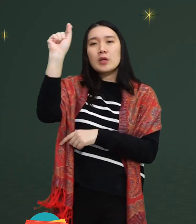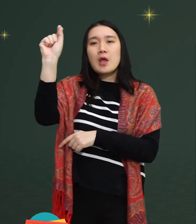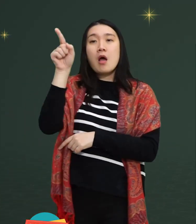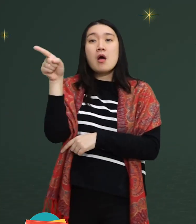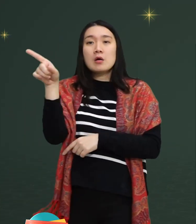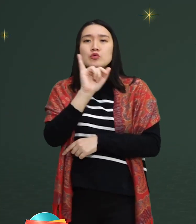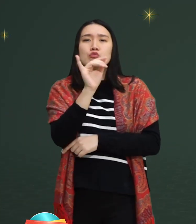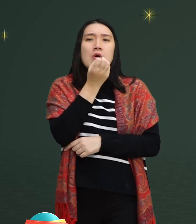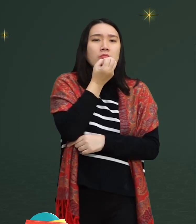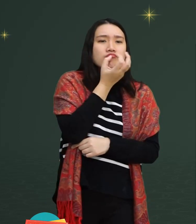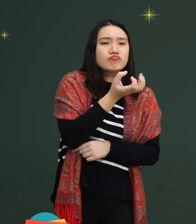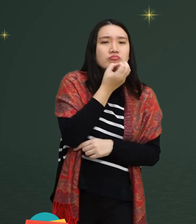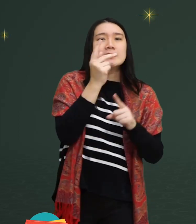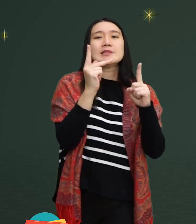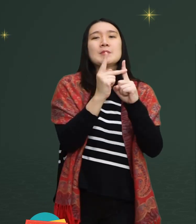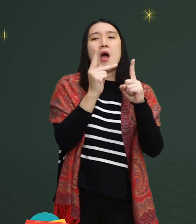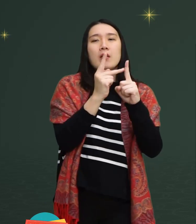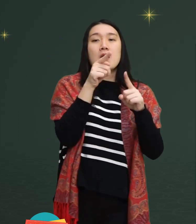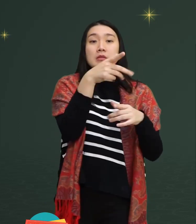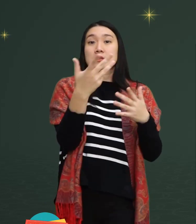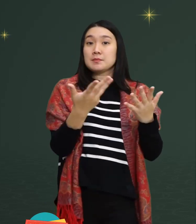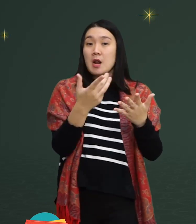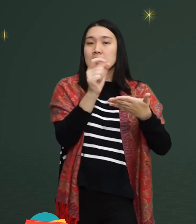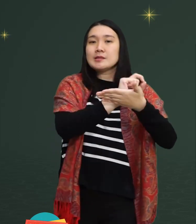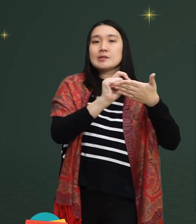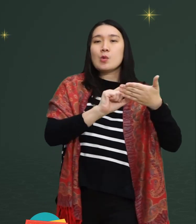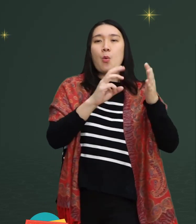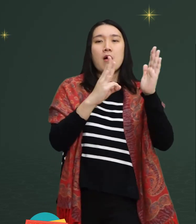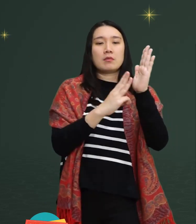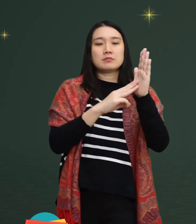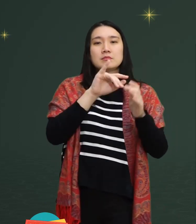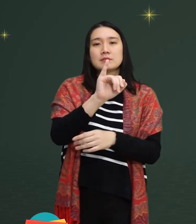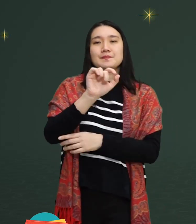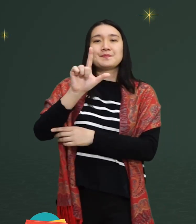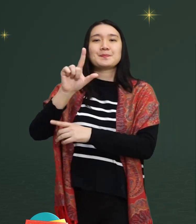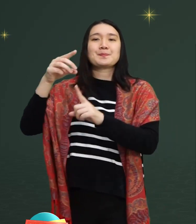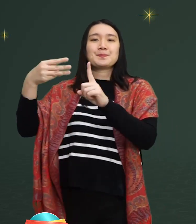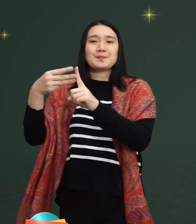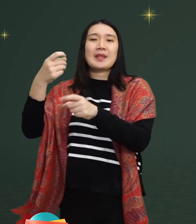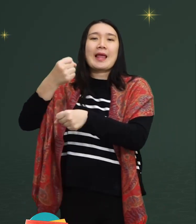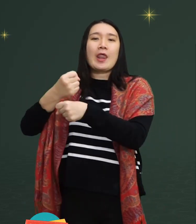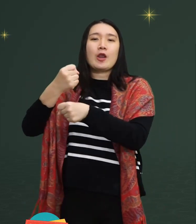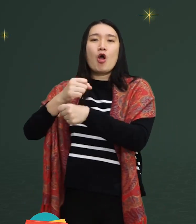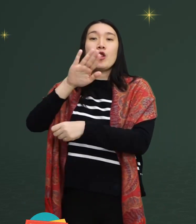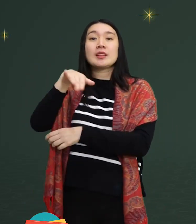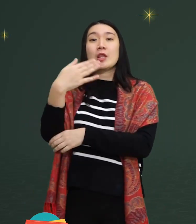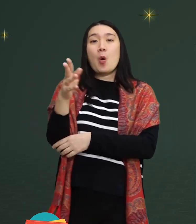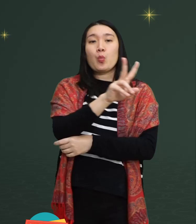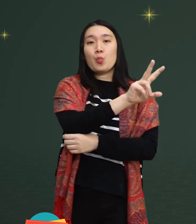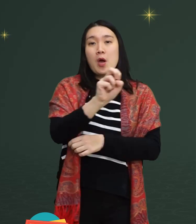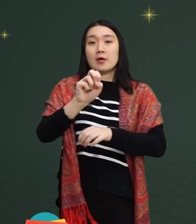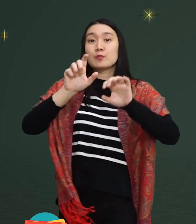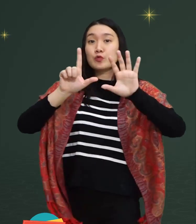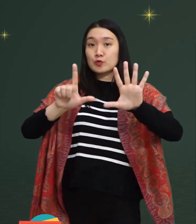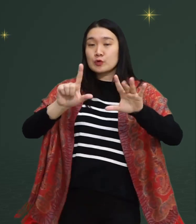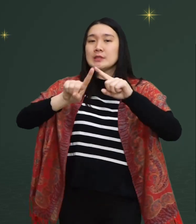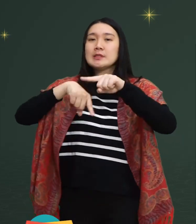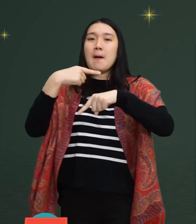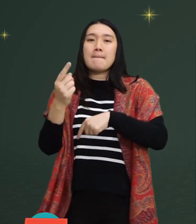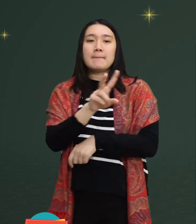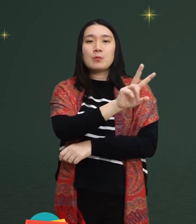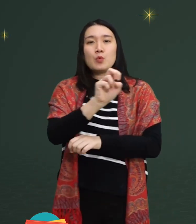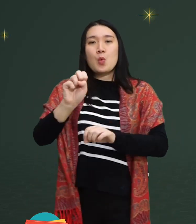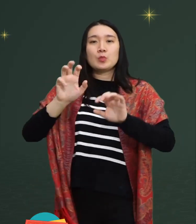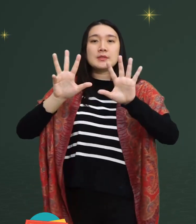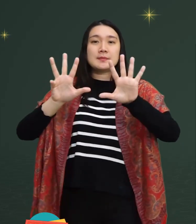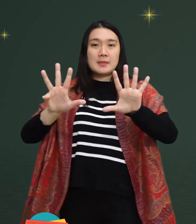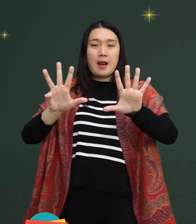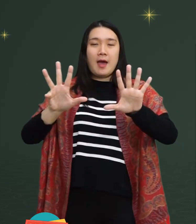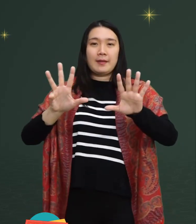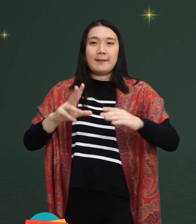He also teaches in Semarang, School MI-LB Carry in 2007-2009.